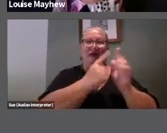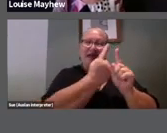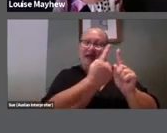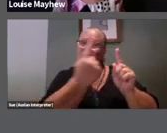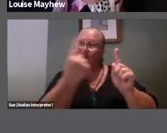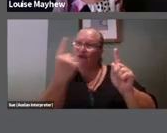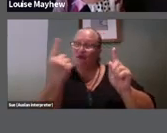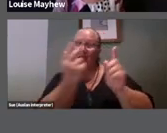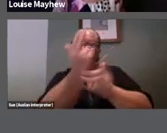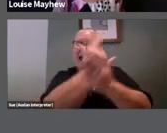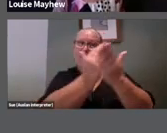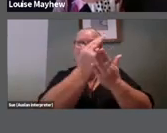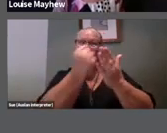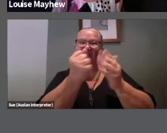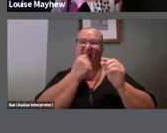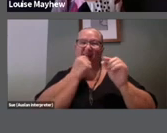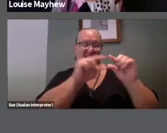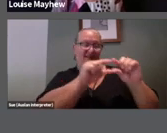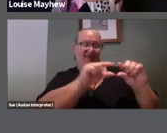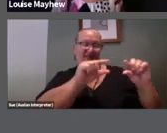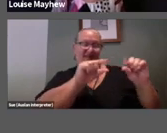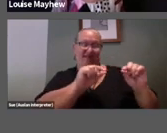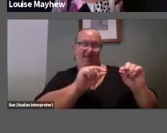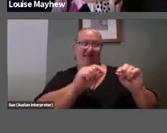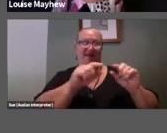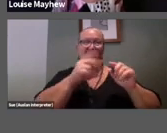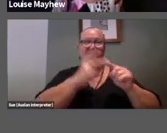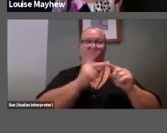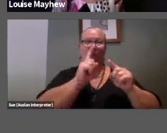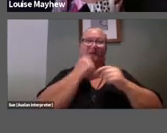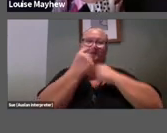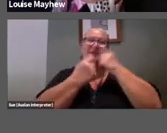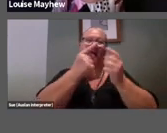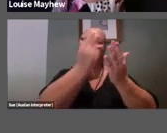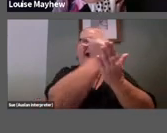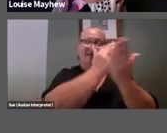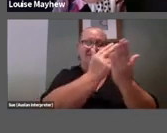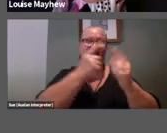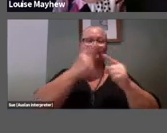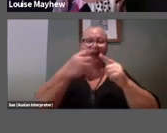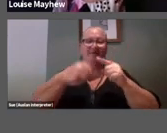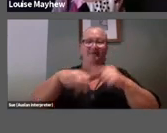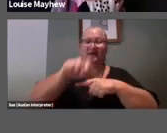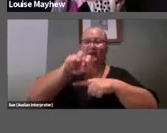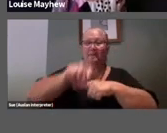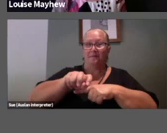wall texts, we have benches for the gerbils to sit down on to take in a